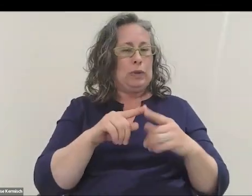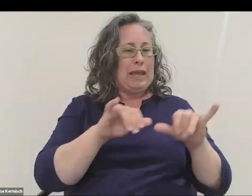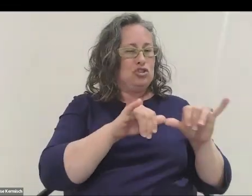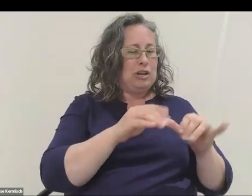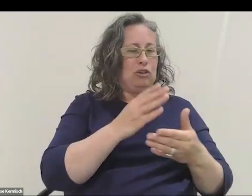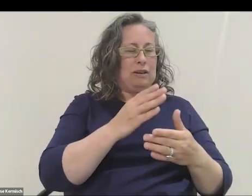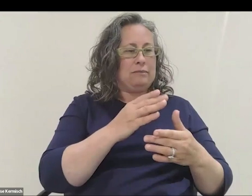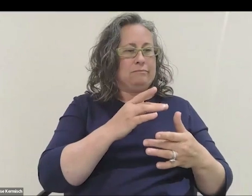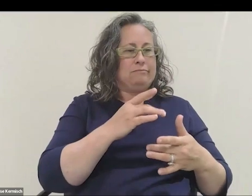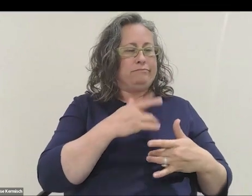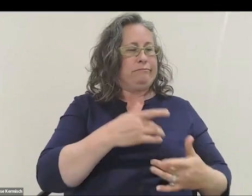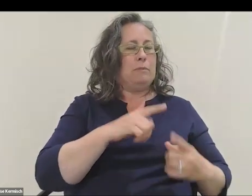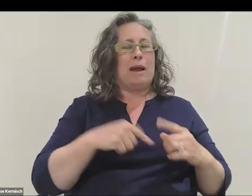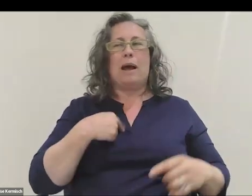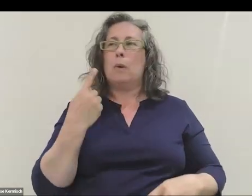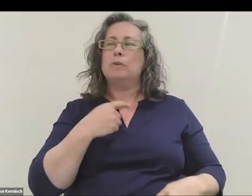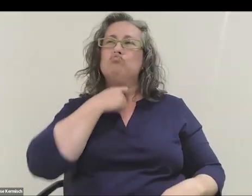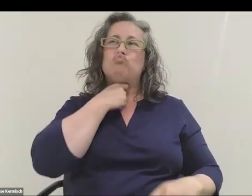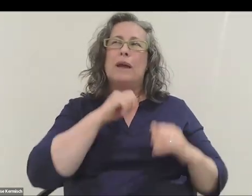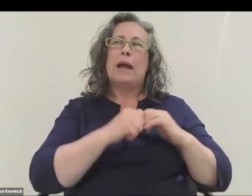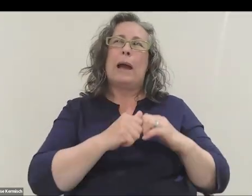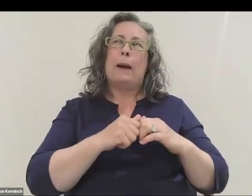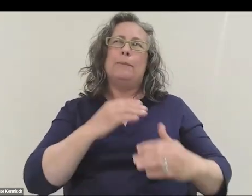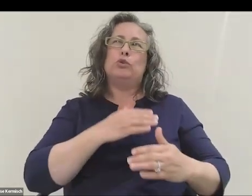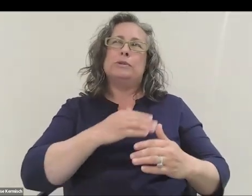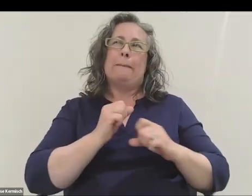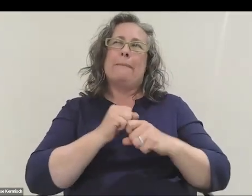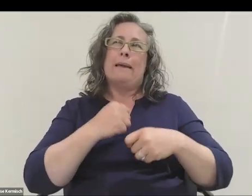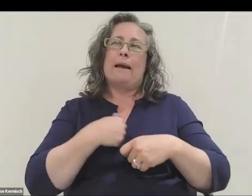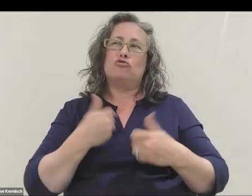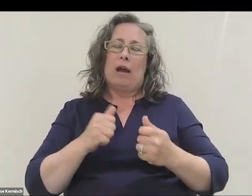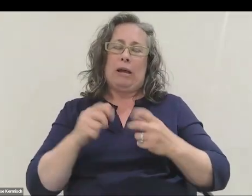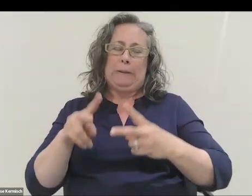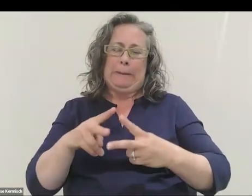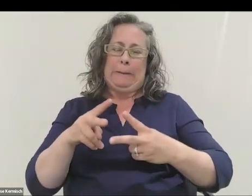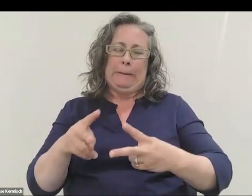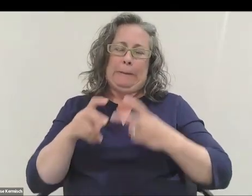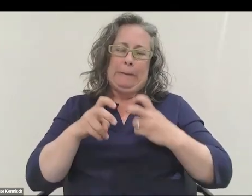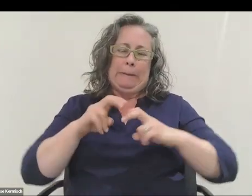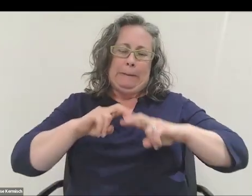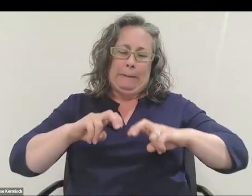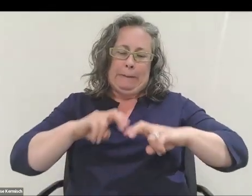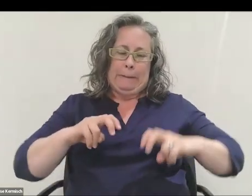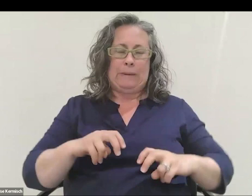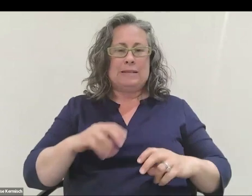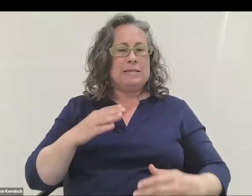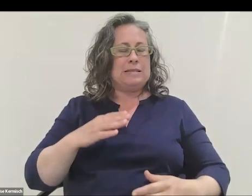but I was always curious how music was made, and I would pull songs apart and try and rerecord my own. I'd spend my entire summer holidays indoors